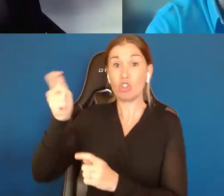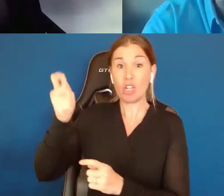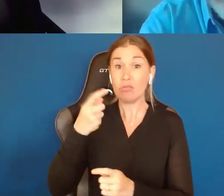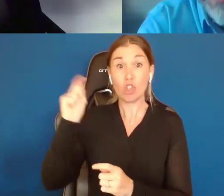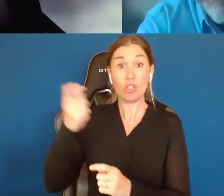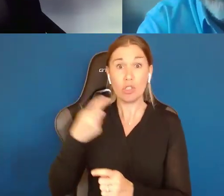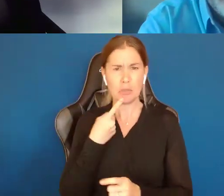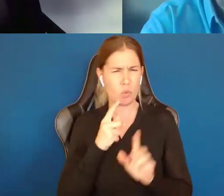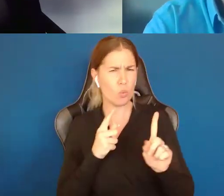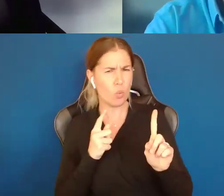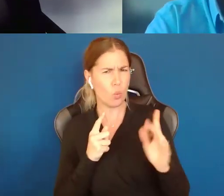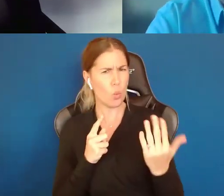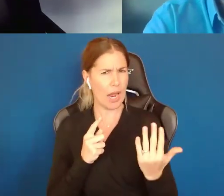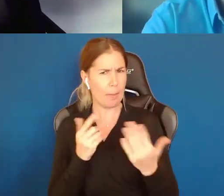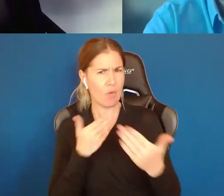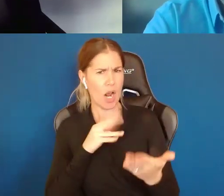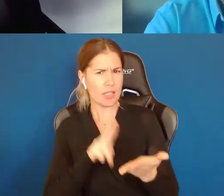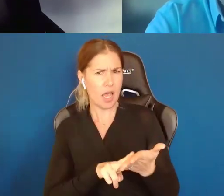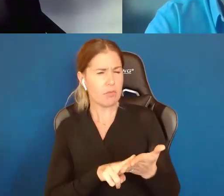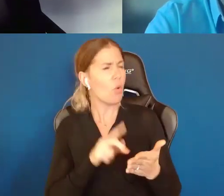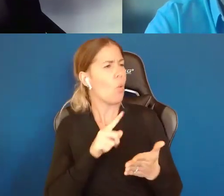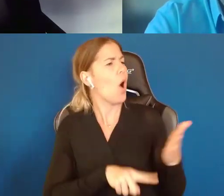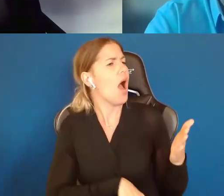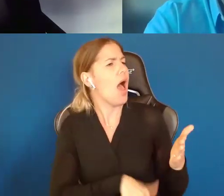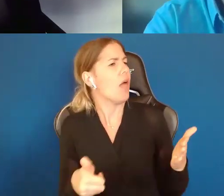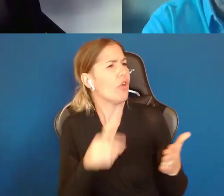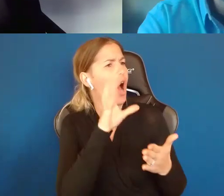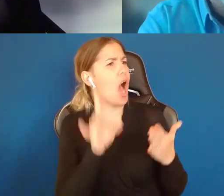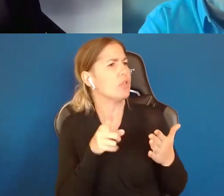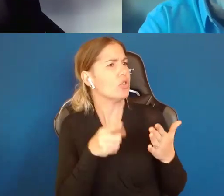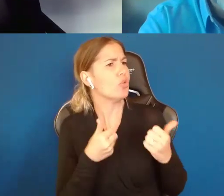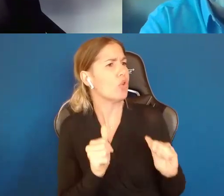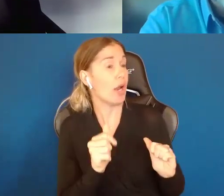before I sign this, can you tell me what else you have tried? Because the law says we have to make